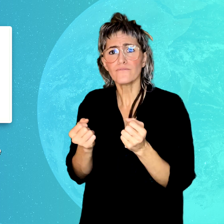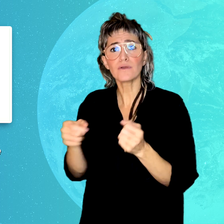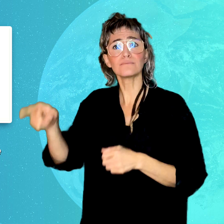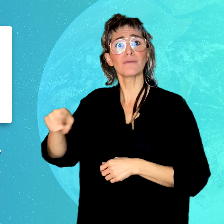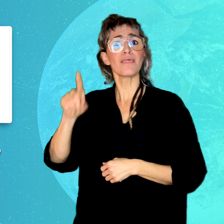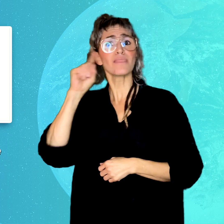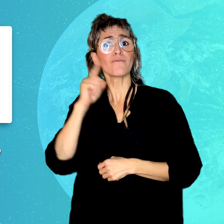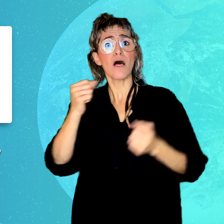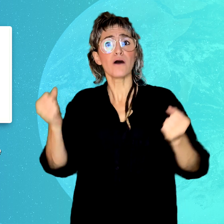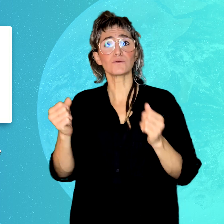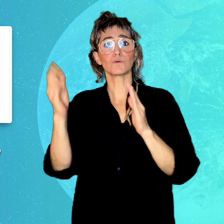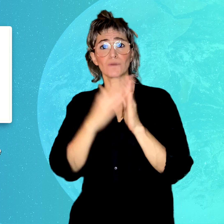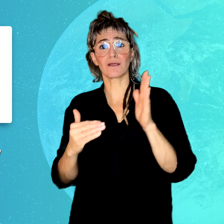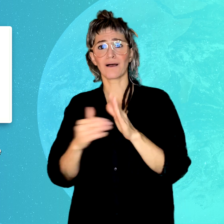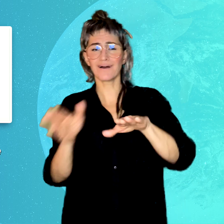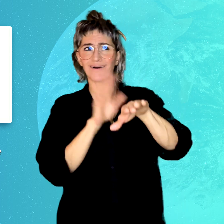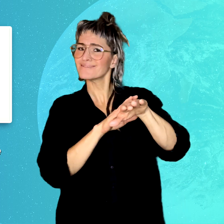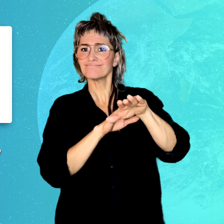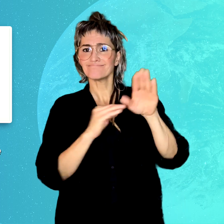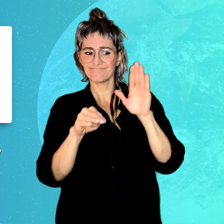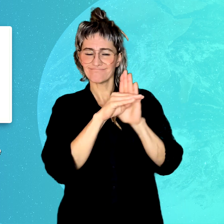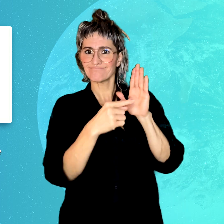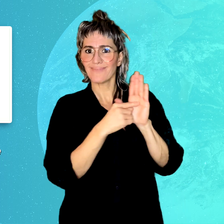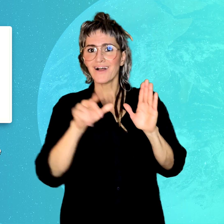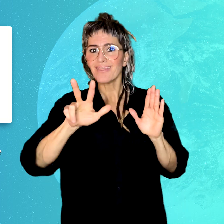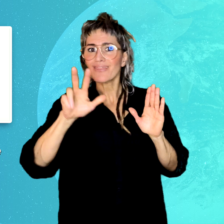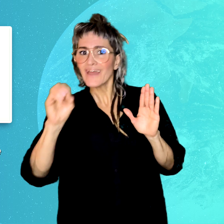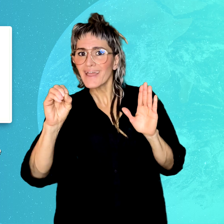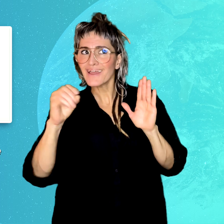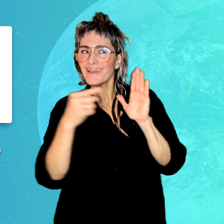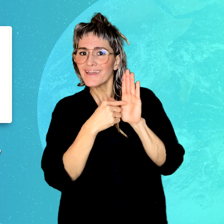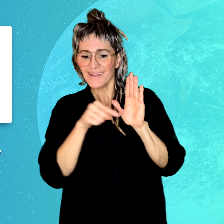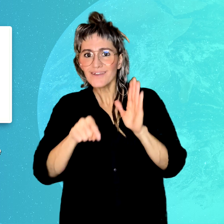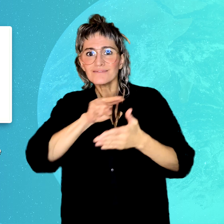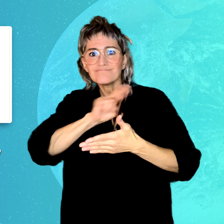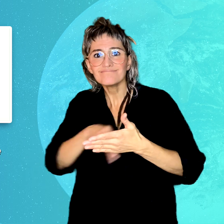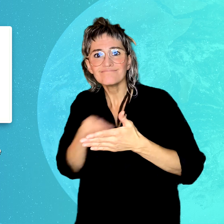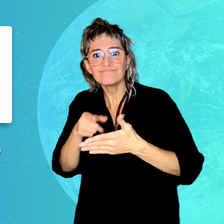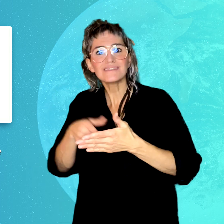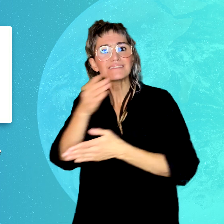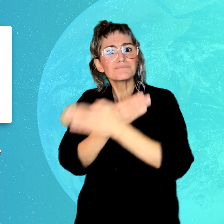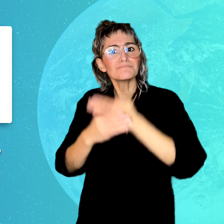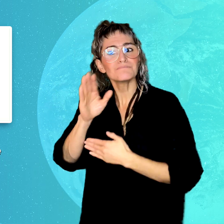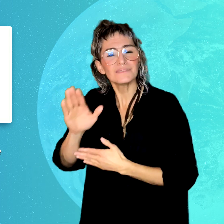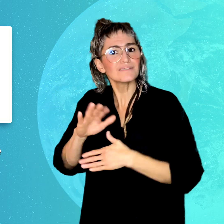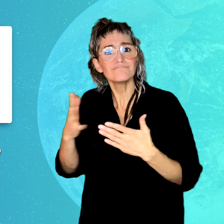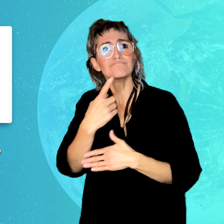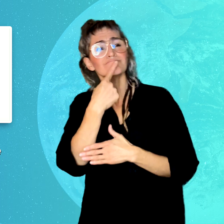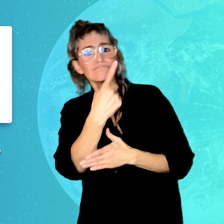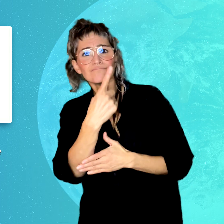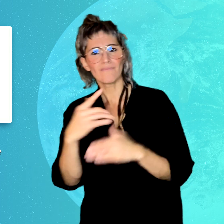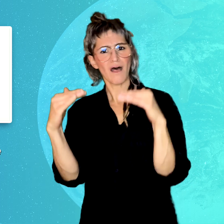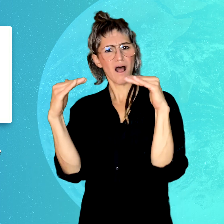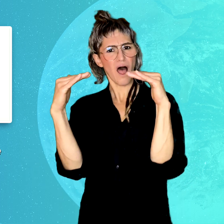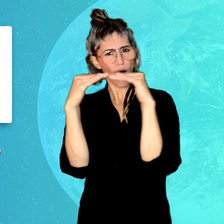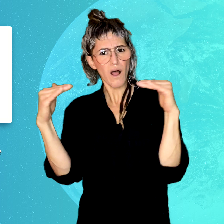rules comply with UNCRPD. Deaf Action NZ cited Article 30